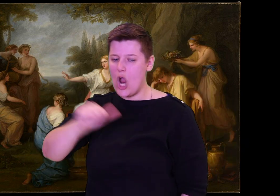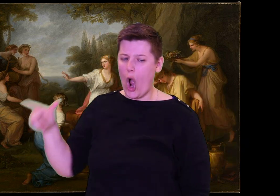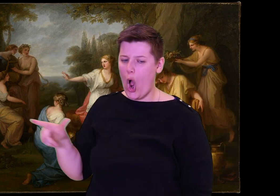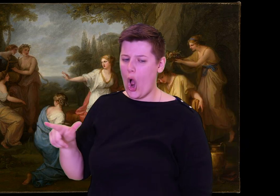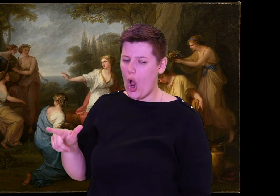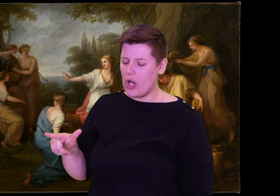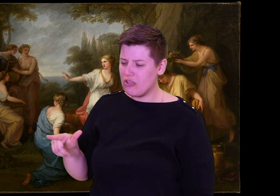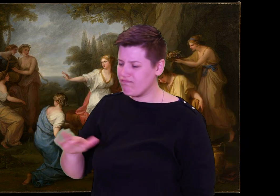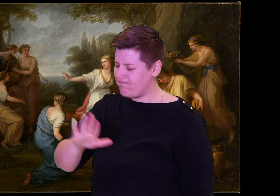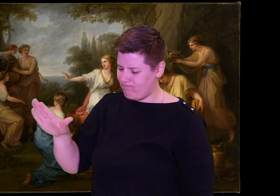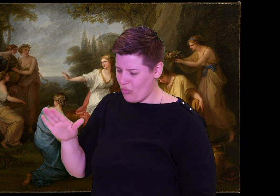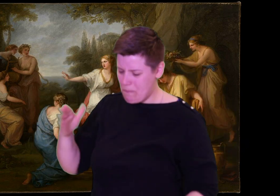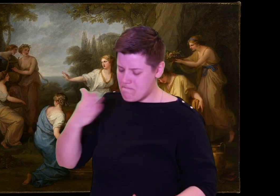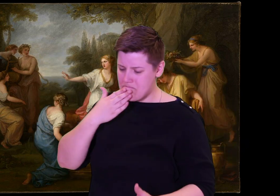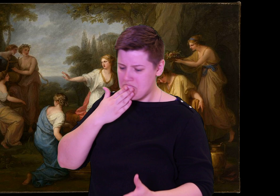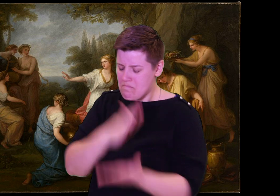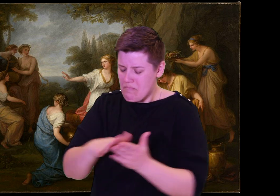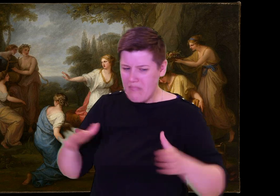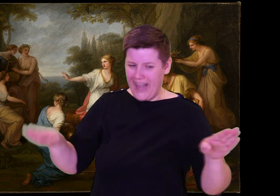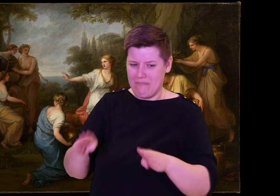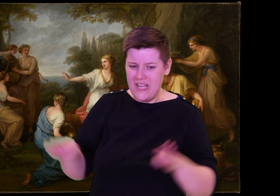they waste it all.